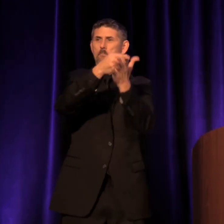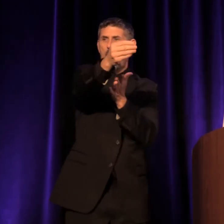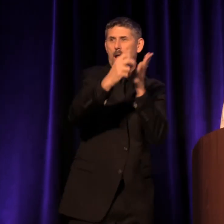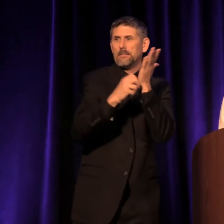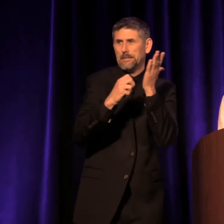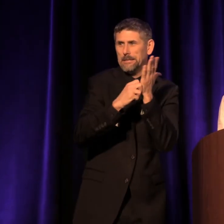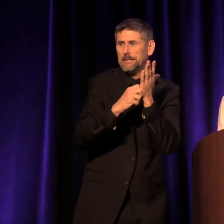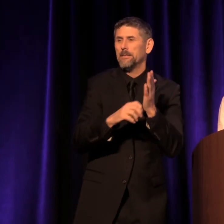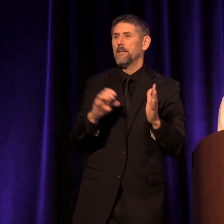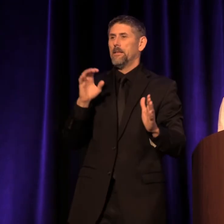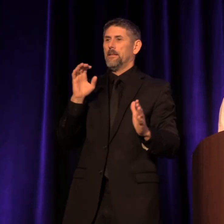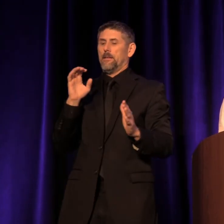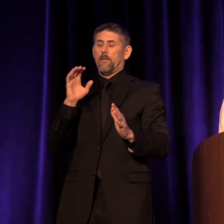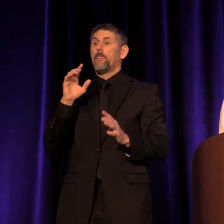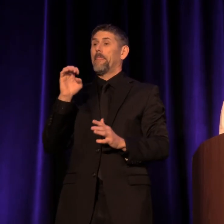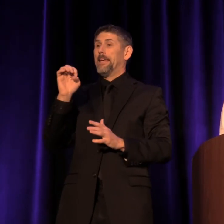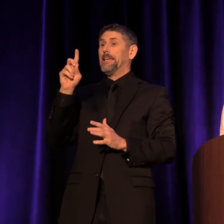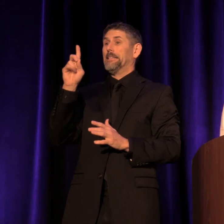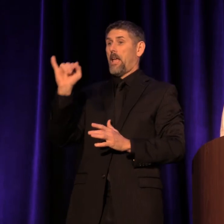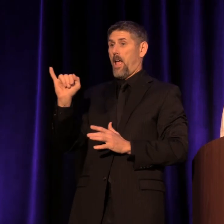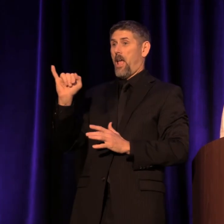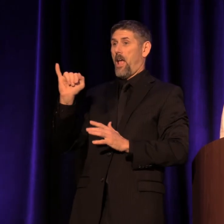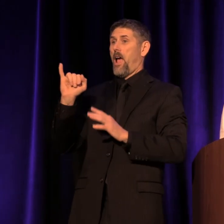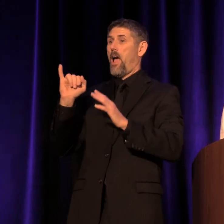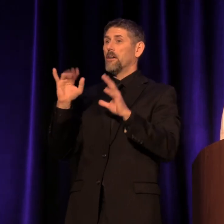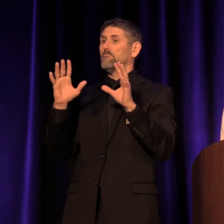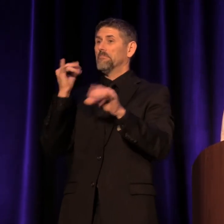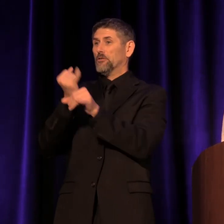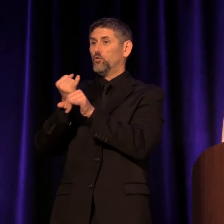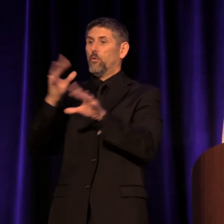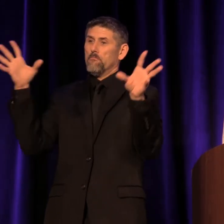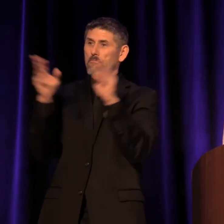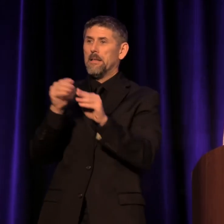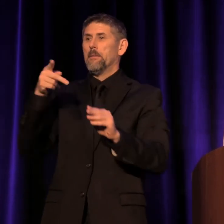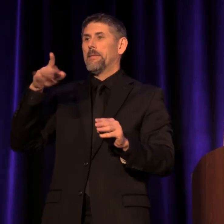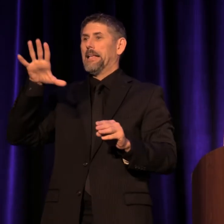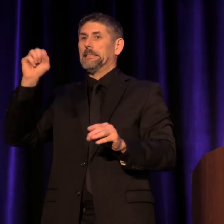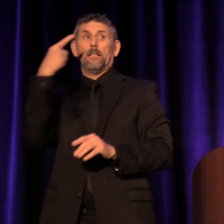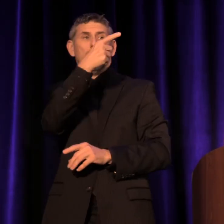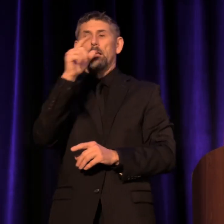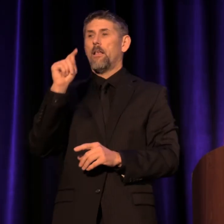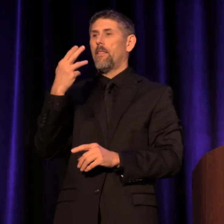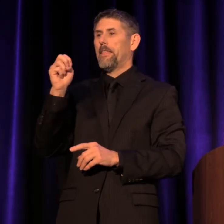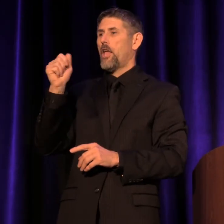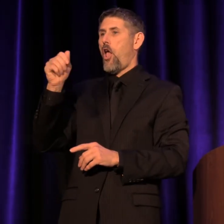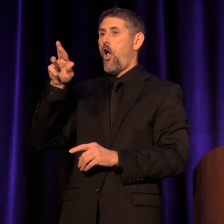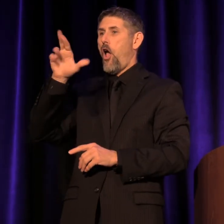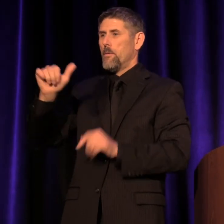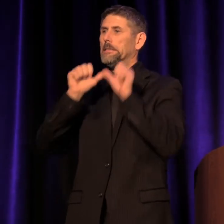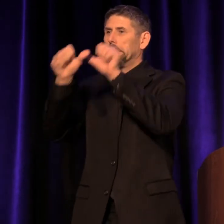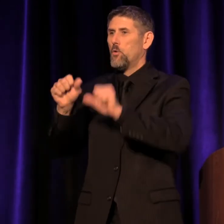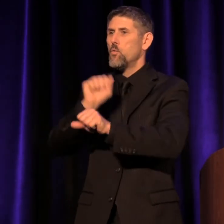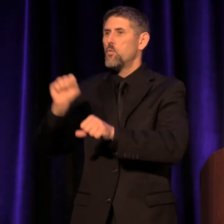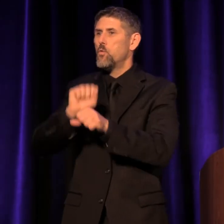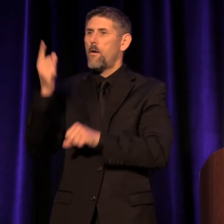The Equity, Diversity & Inclusion Institute convened at Portland Center Stage at The Armory to continue working for equity